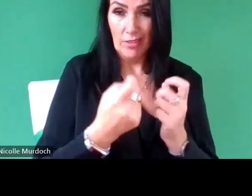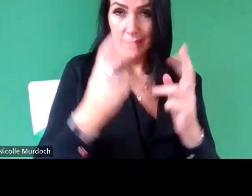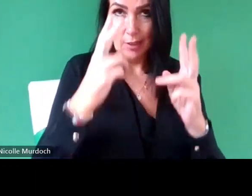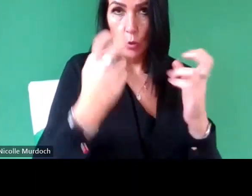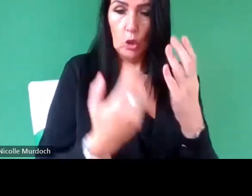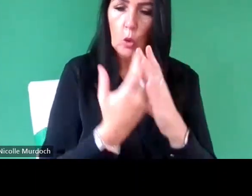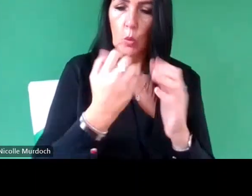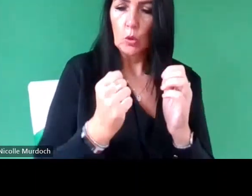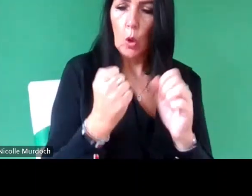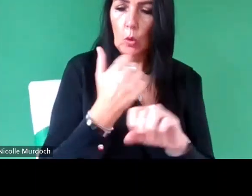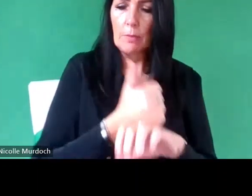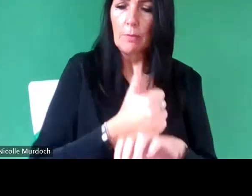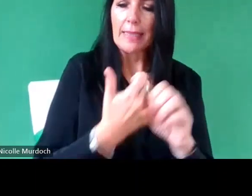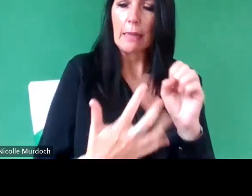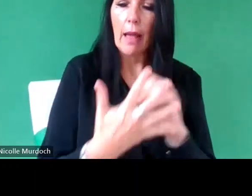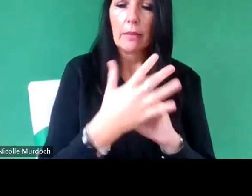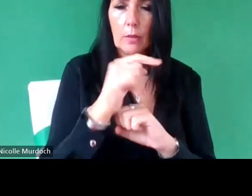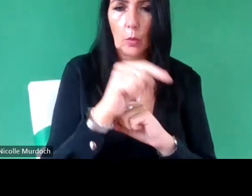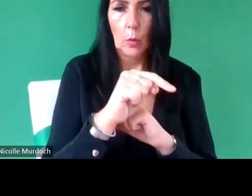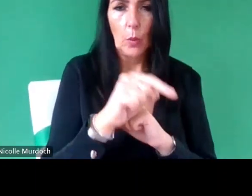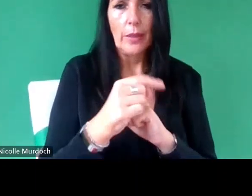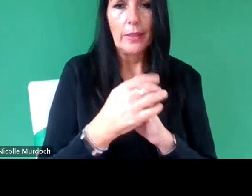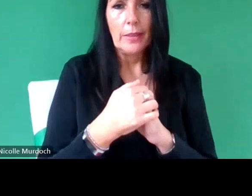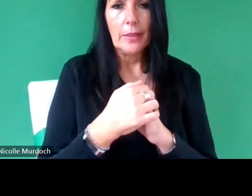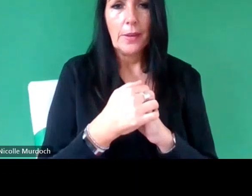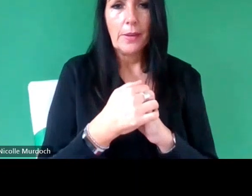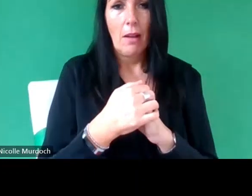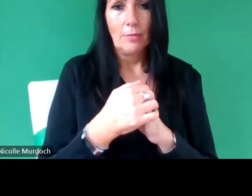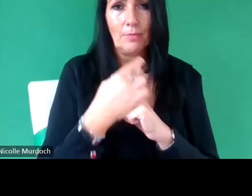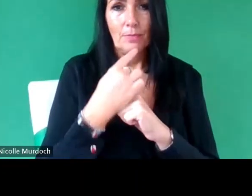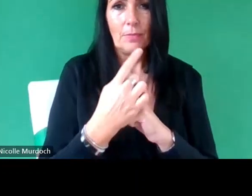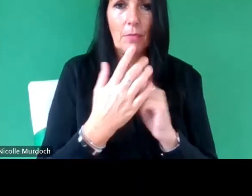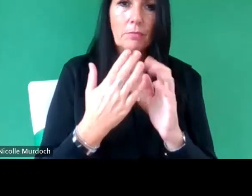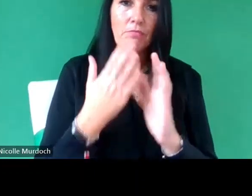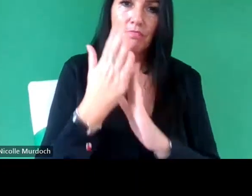and that's like yeah like was suggested like going out into People's Community sharing your